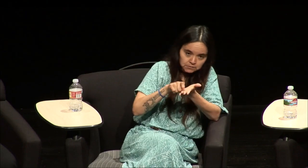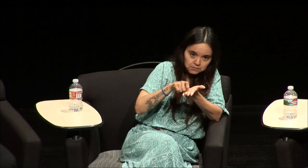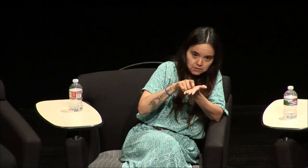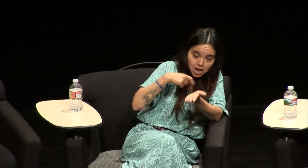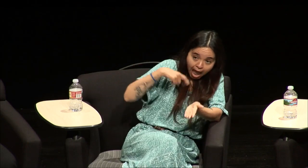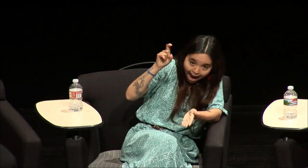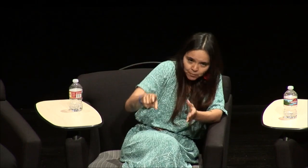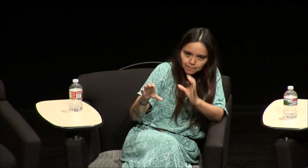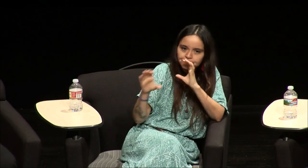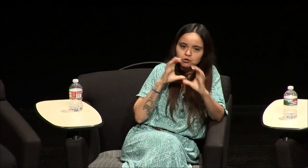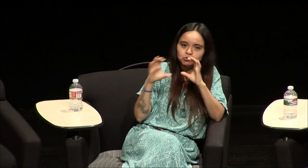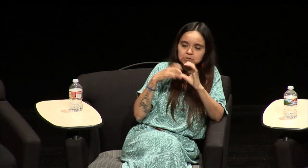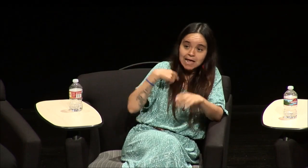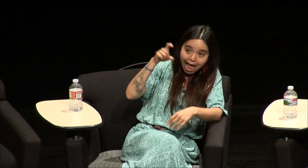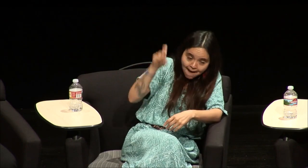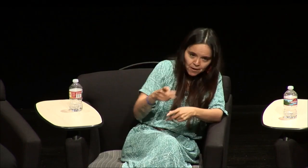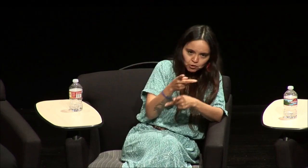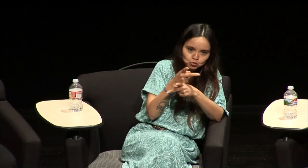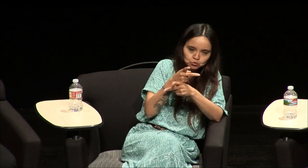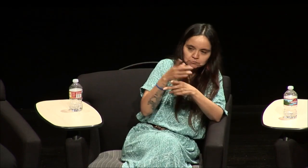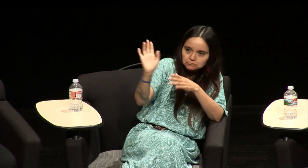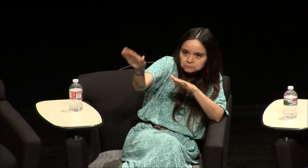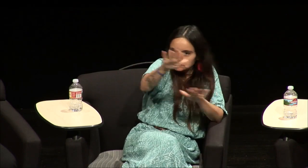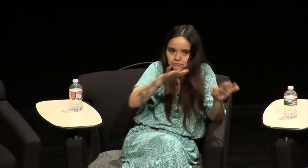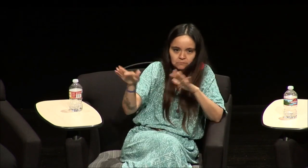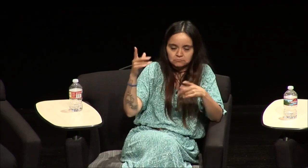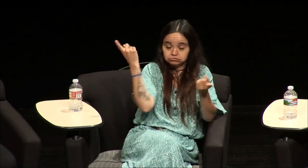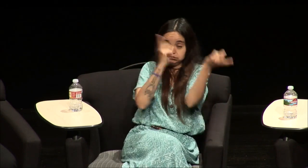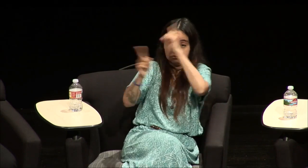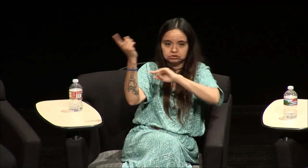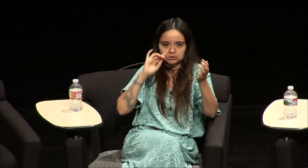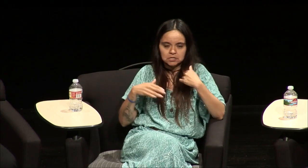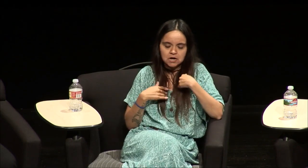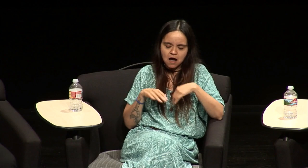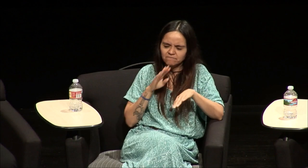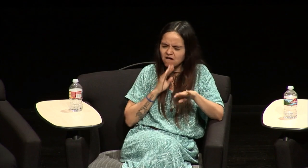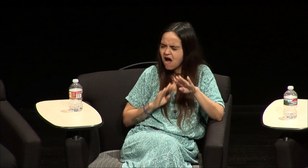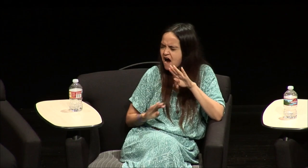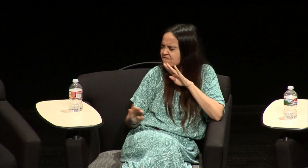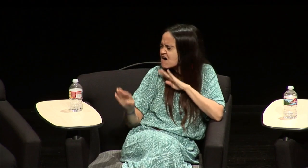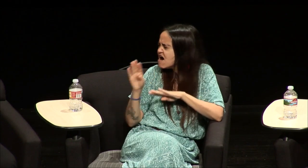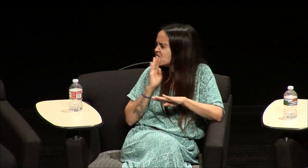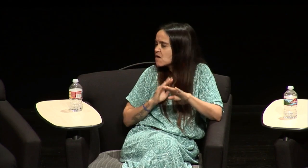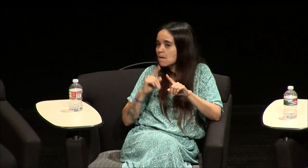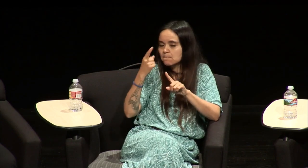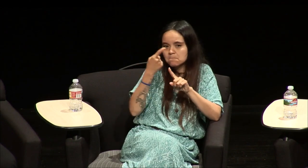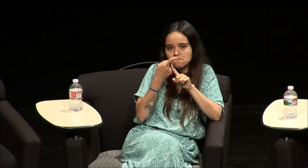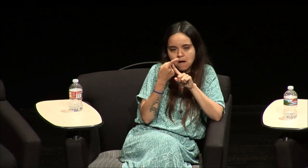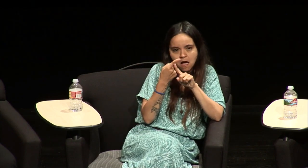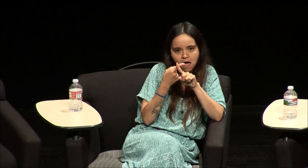snapping at us and I've got a write back and forth because I have to communicate with the supervisor and all these things are going on and you won't believe how